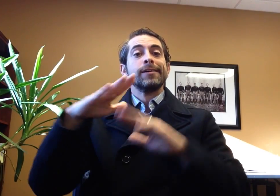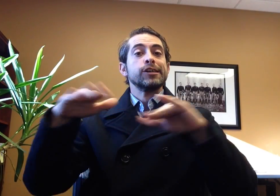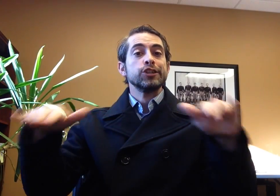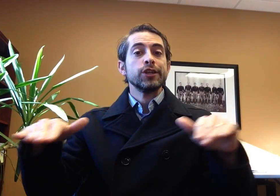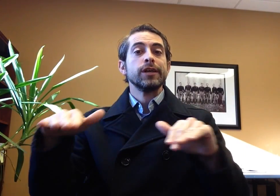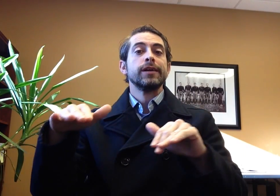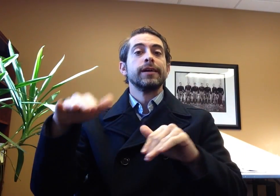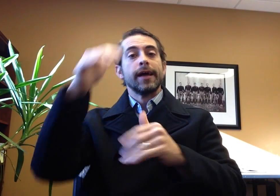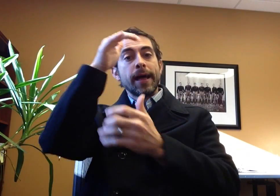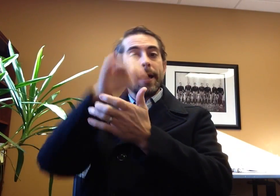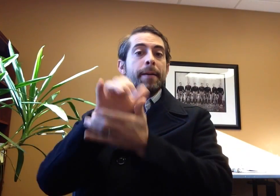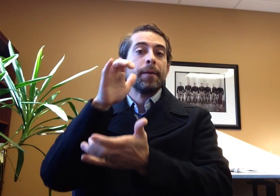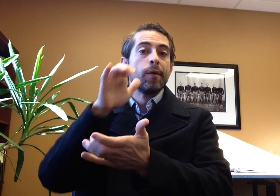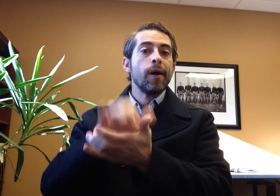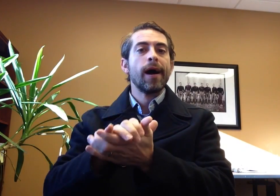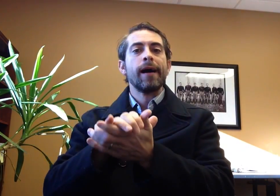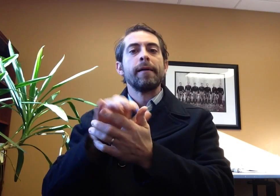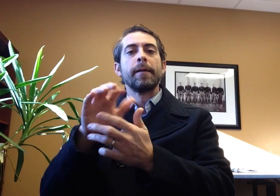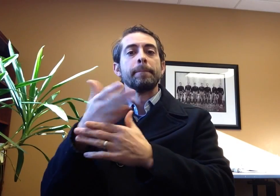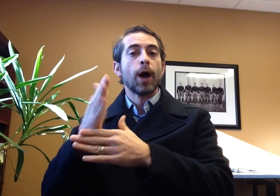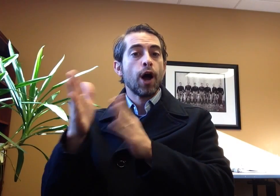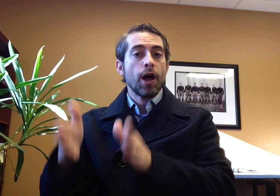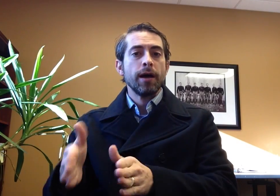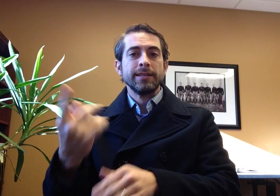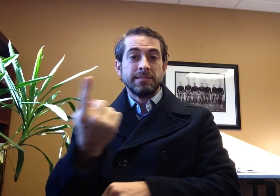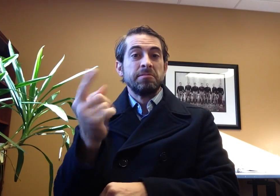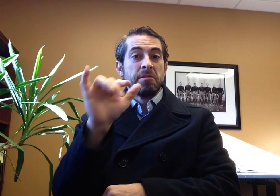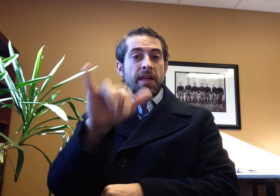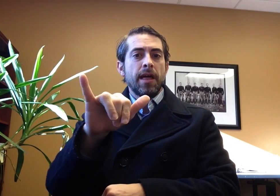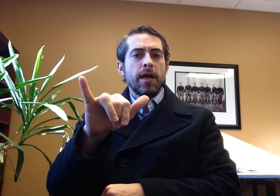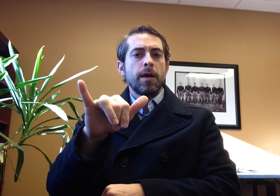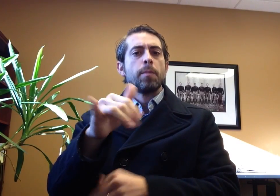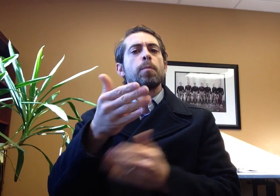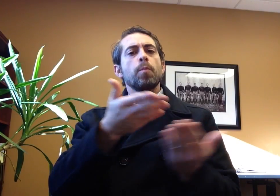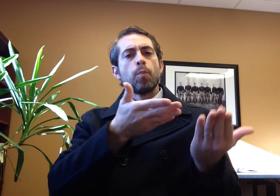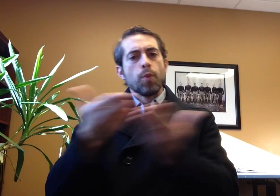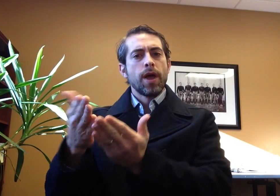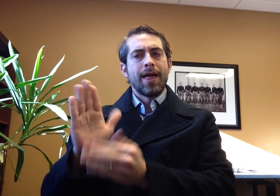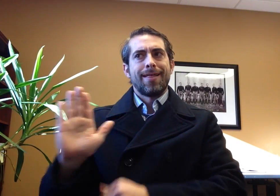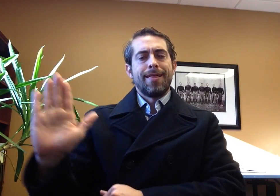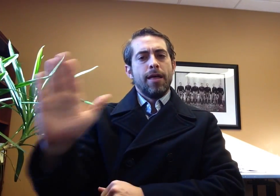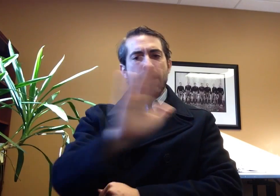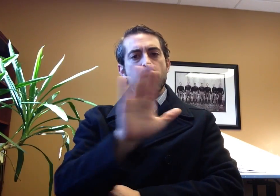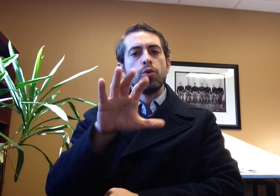not only yourself, but everybody in household applying for coverage